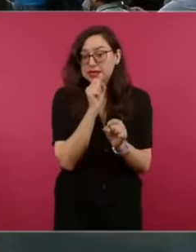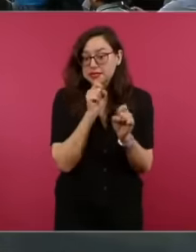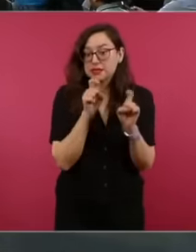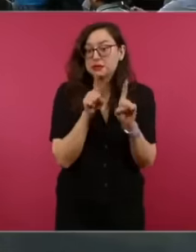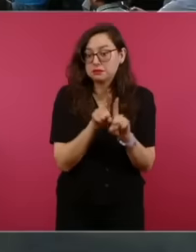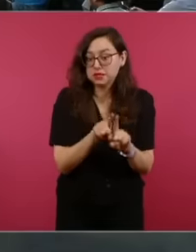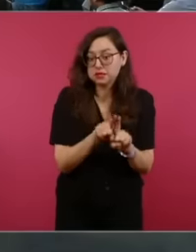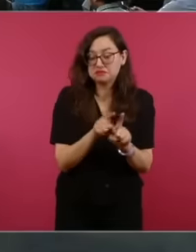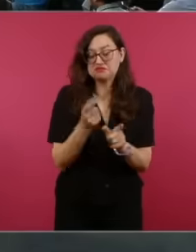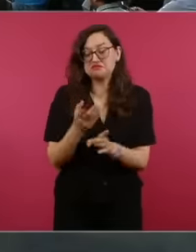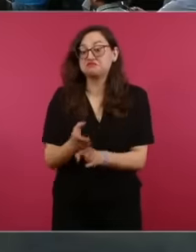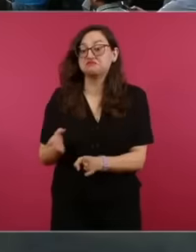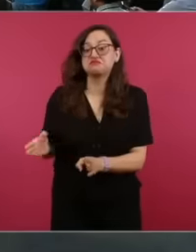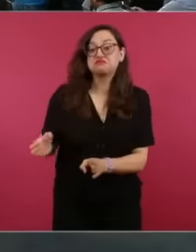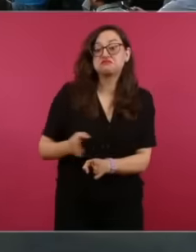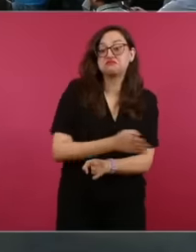was not